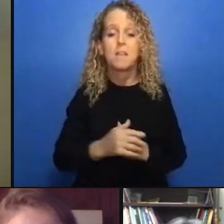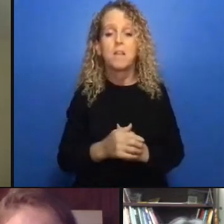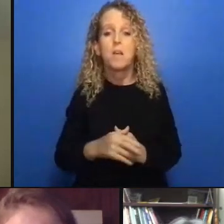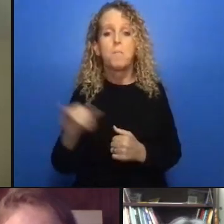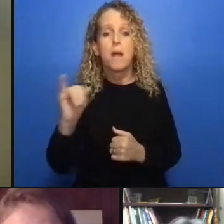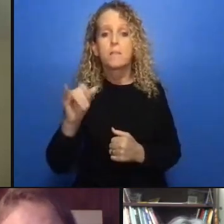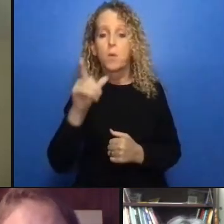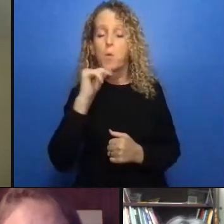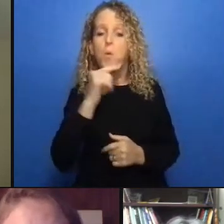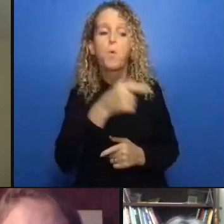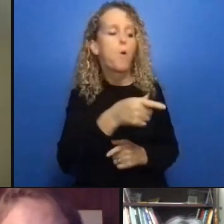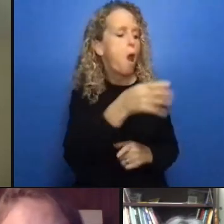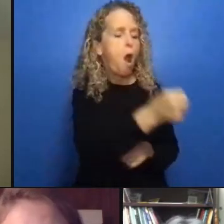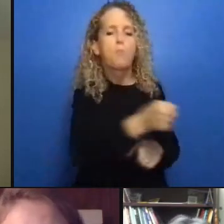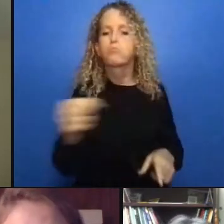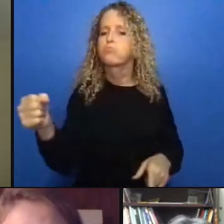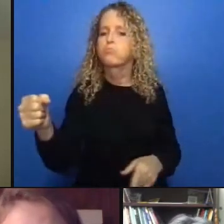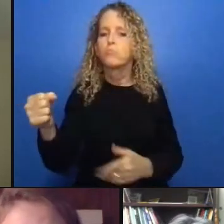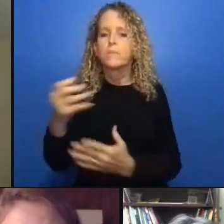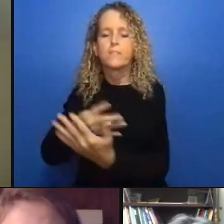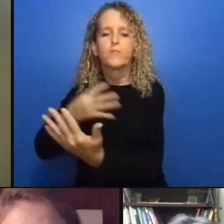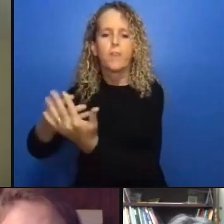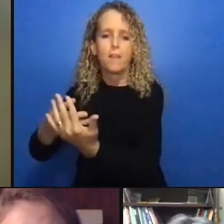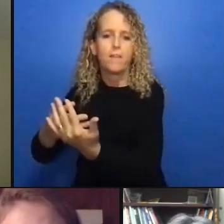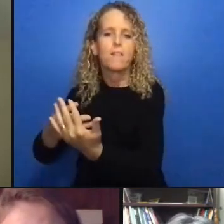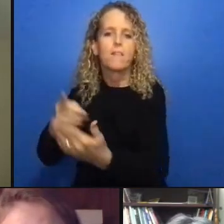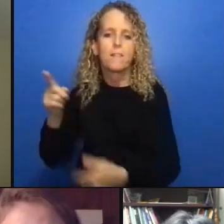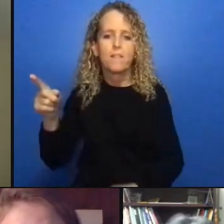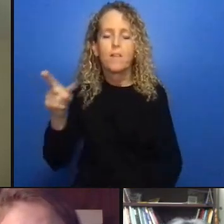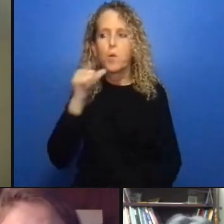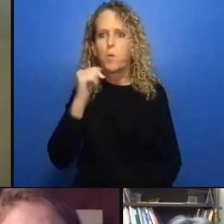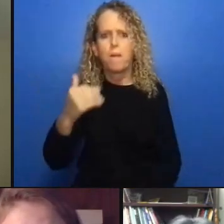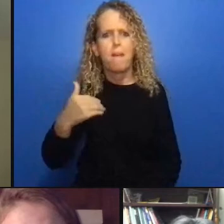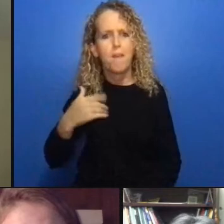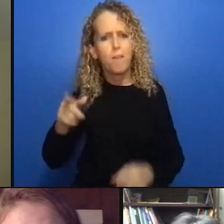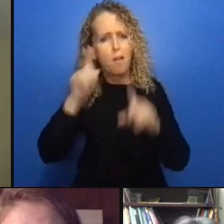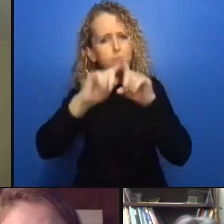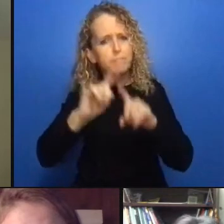regardless of you know the type of disability and actually provide support for everyone as well as